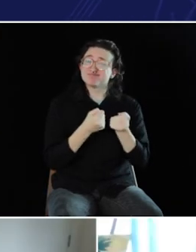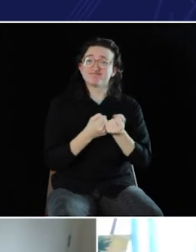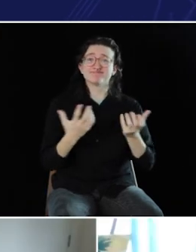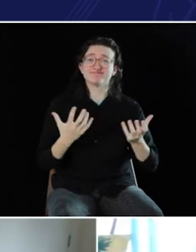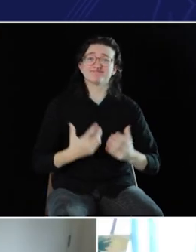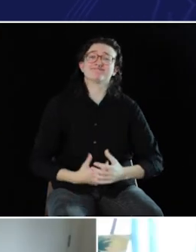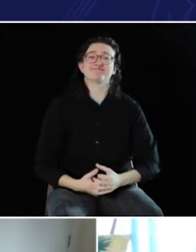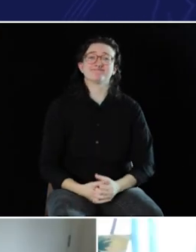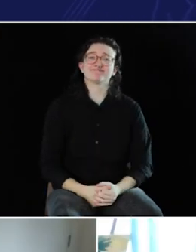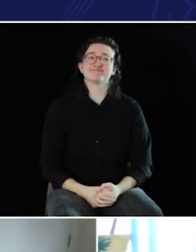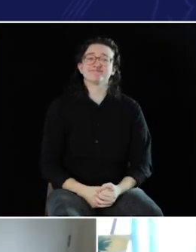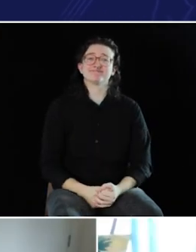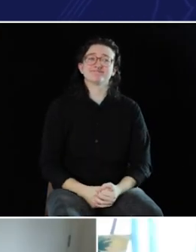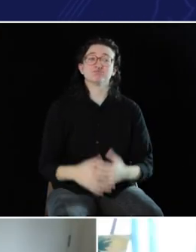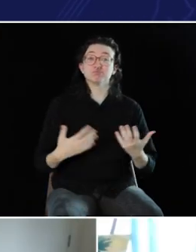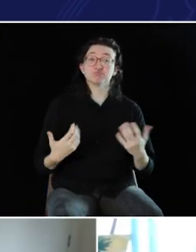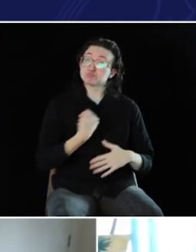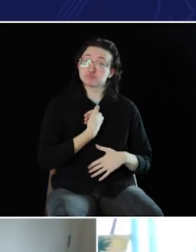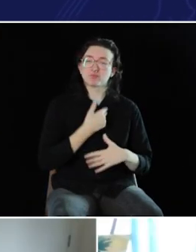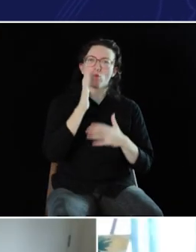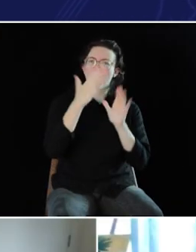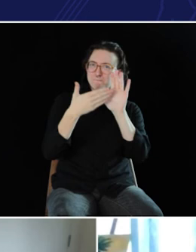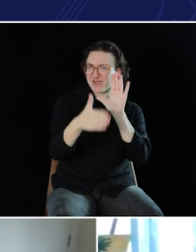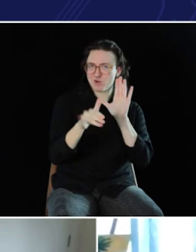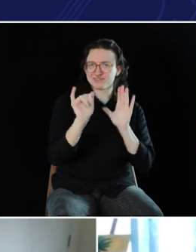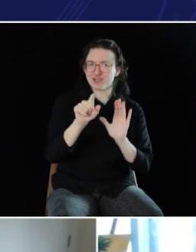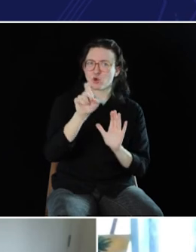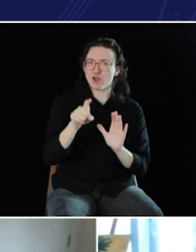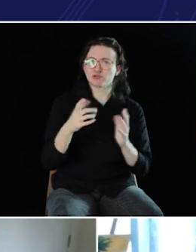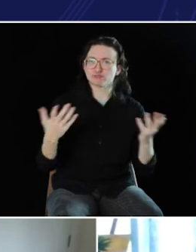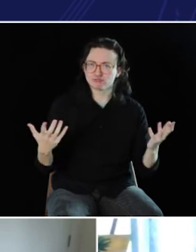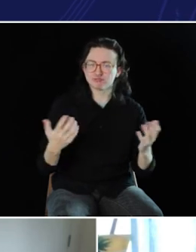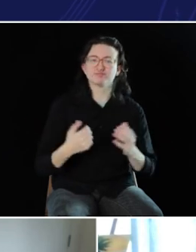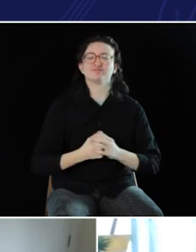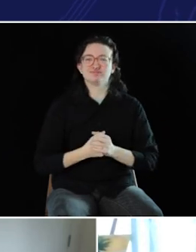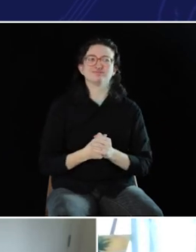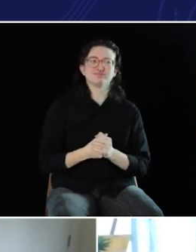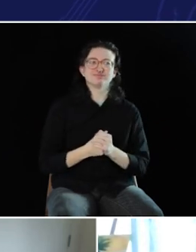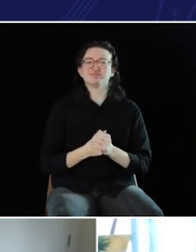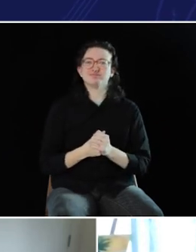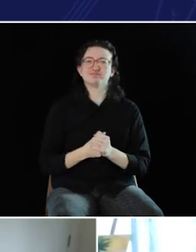[DR. RUFFIN]: Haylie, so, let me -- bounce that question you asked me back to you.